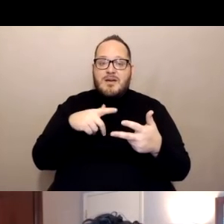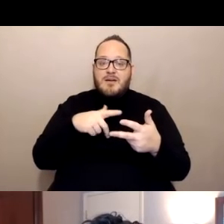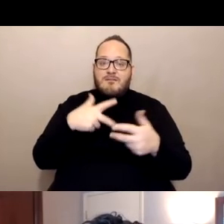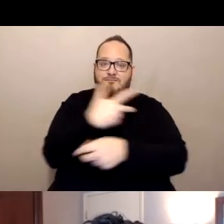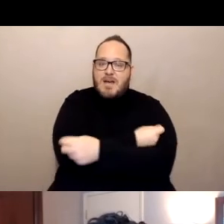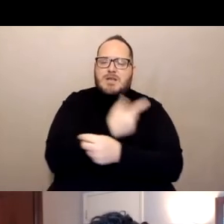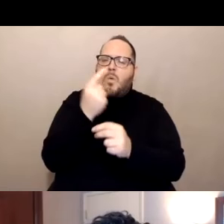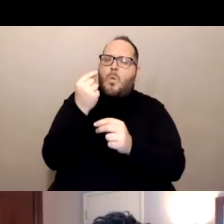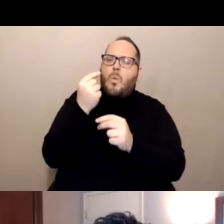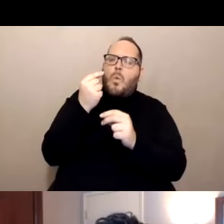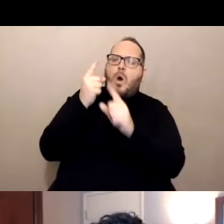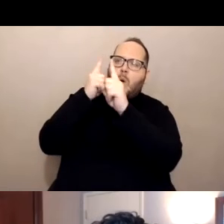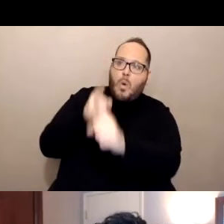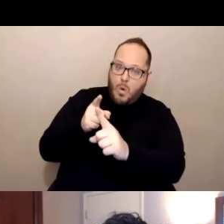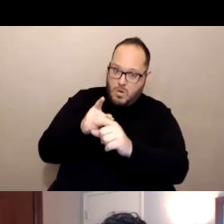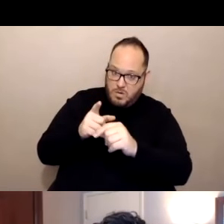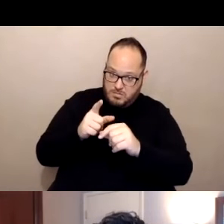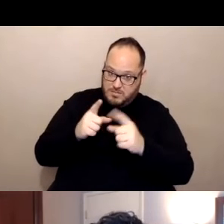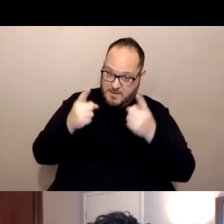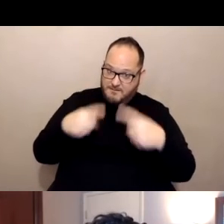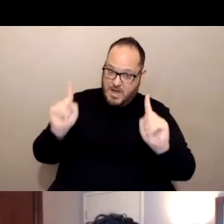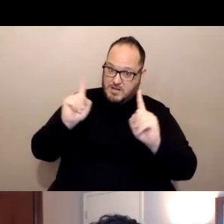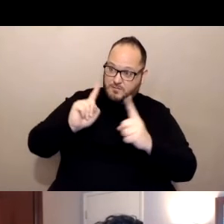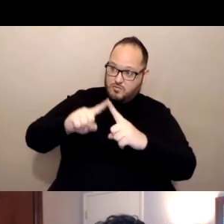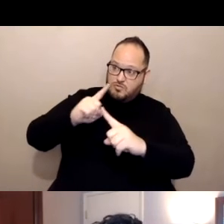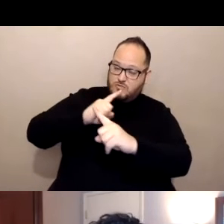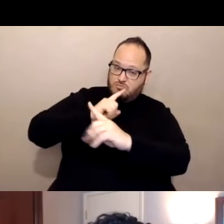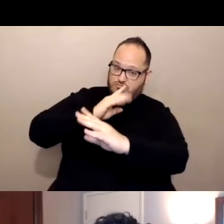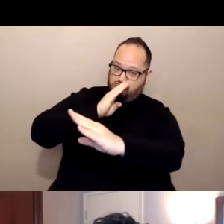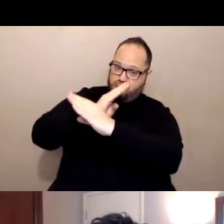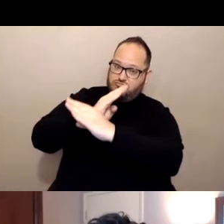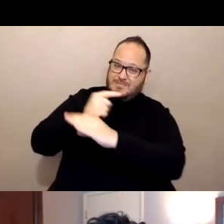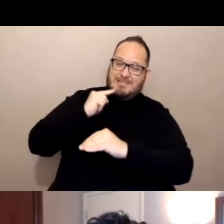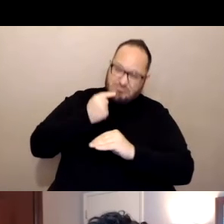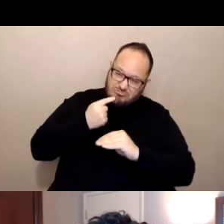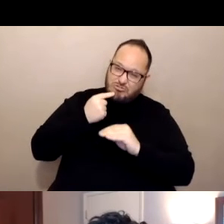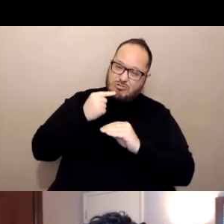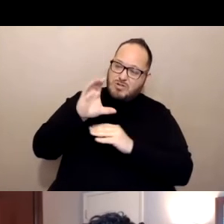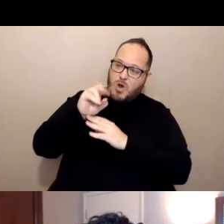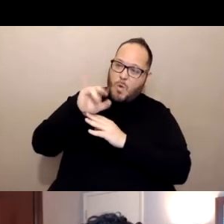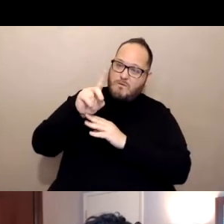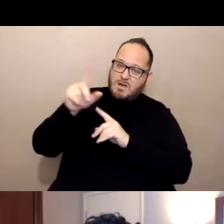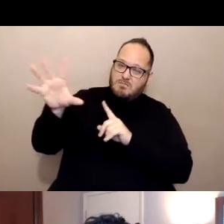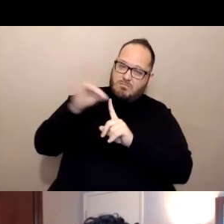serious illness and death from COVID-19 and all three of them are testing very strongly in that way.